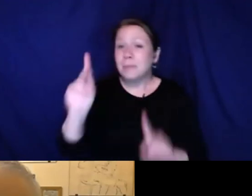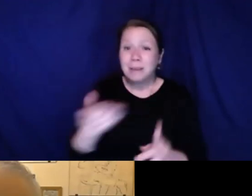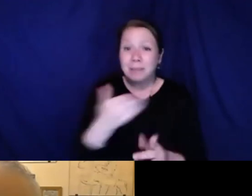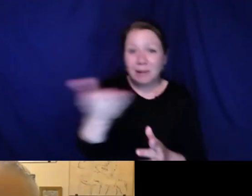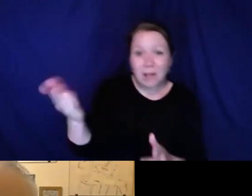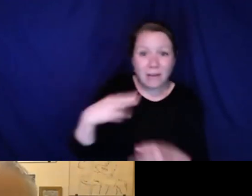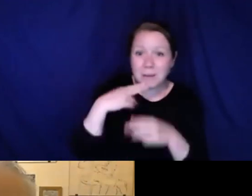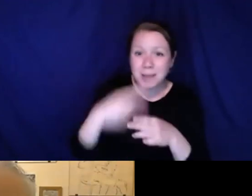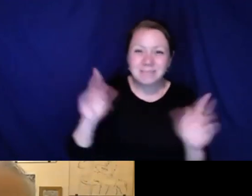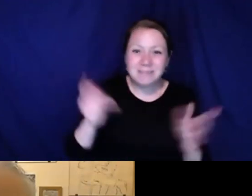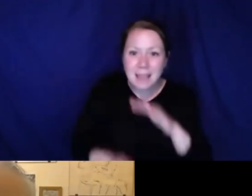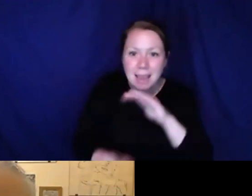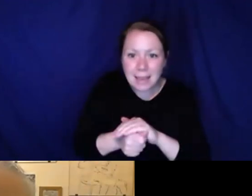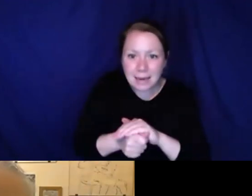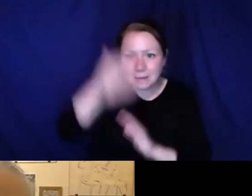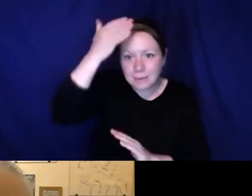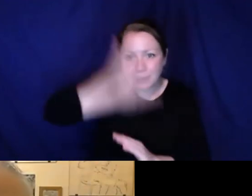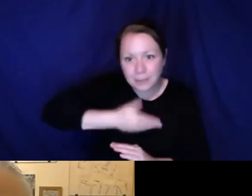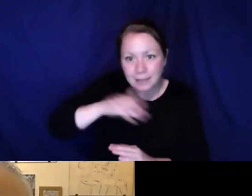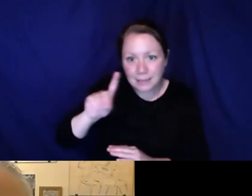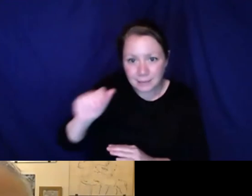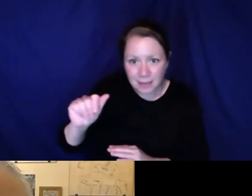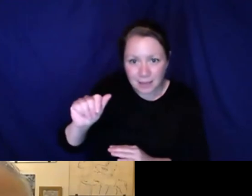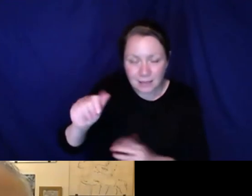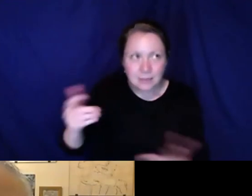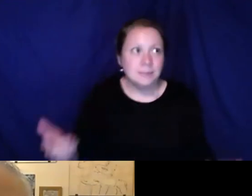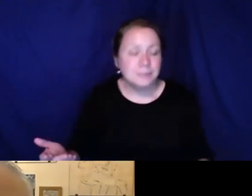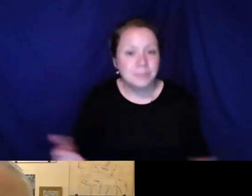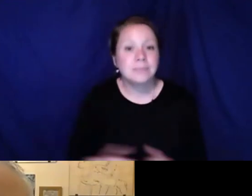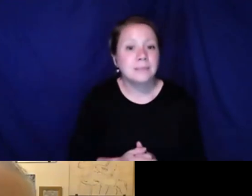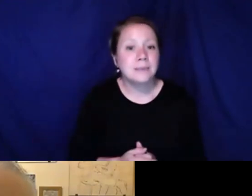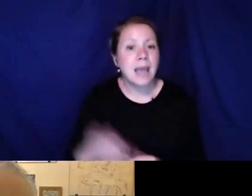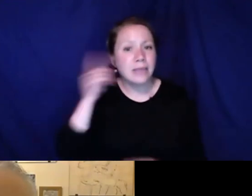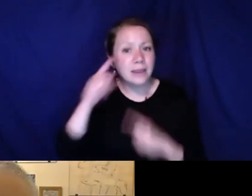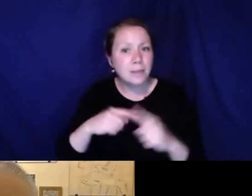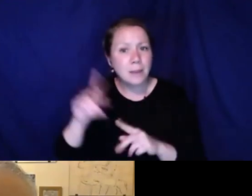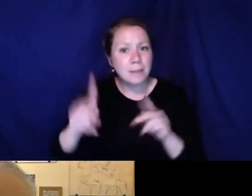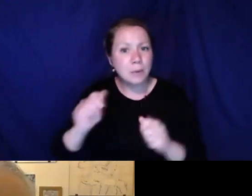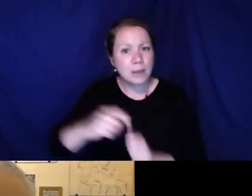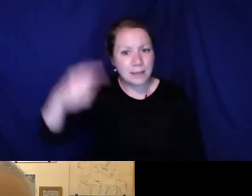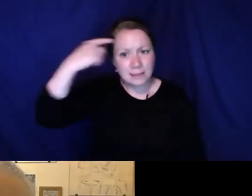problems are attitudes toward disabilities. Folks have